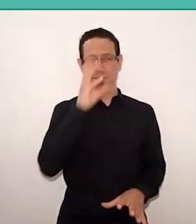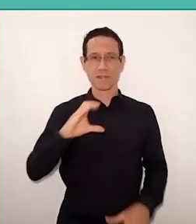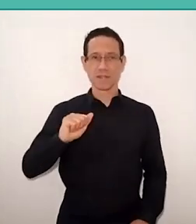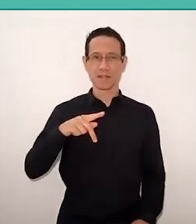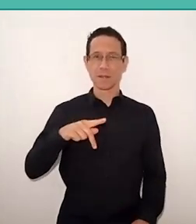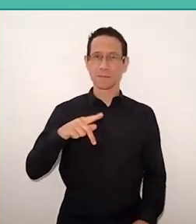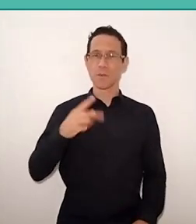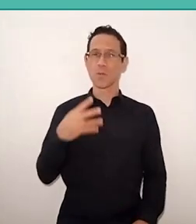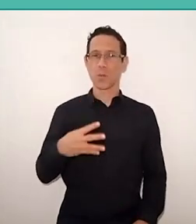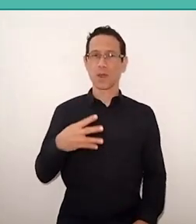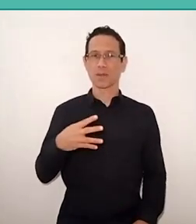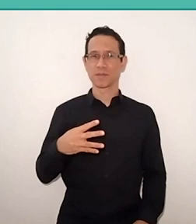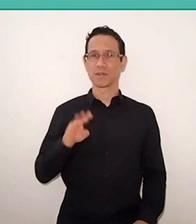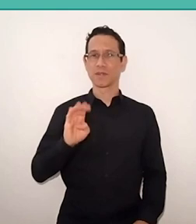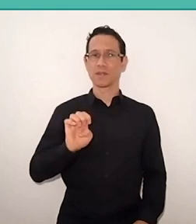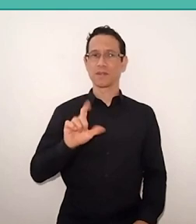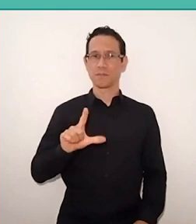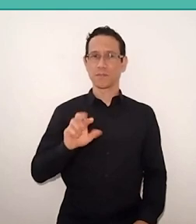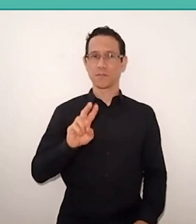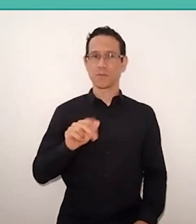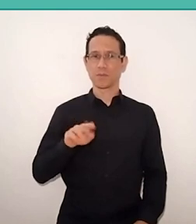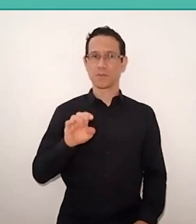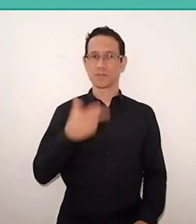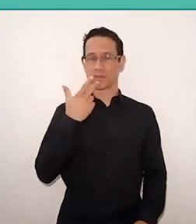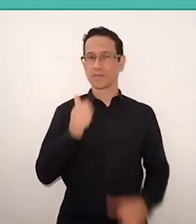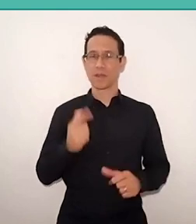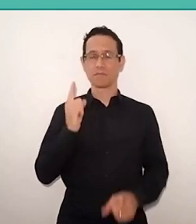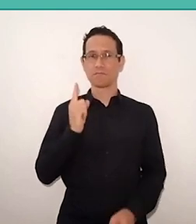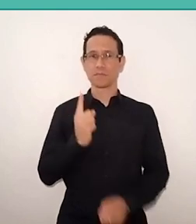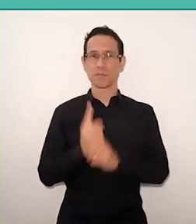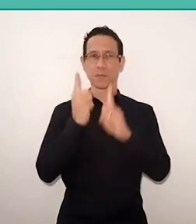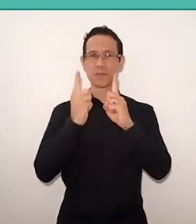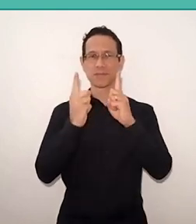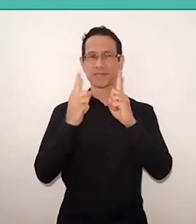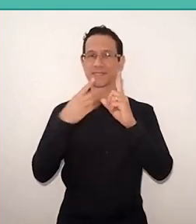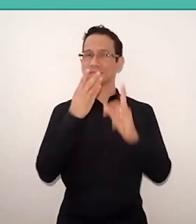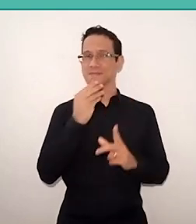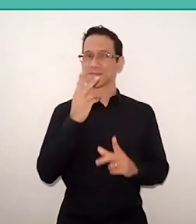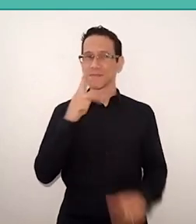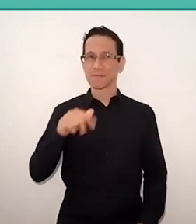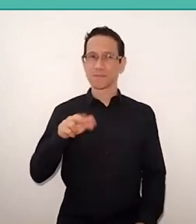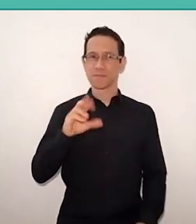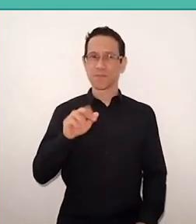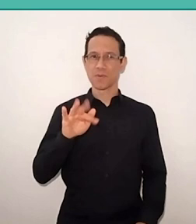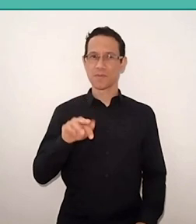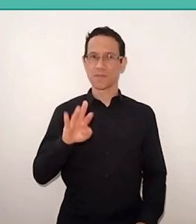Bell Hooks talks about this meeting with Paulo Freire. It's also important, I'll leave it here registered,